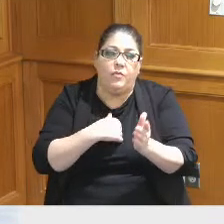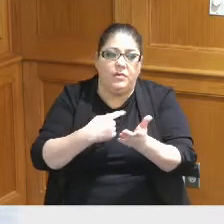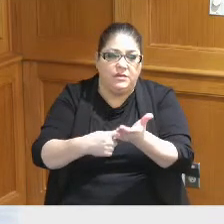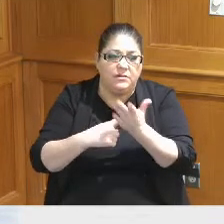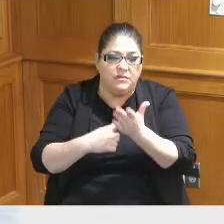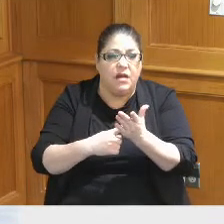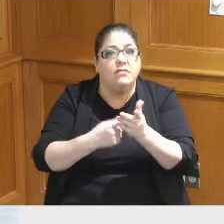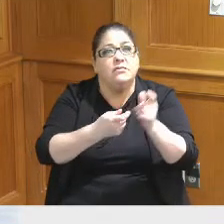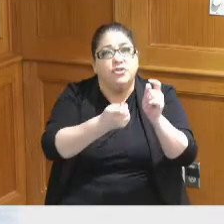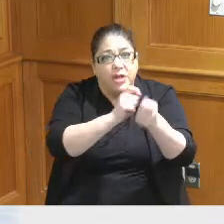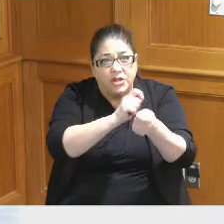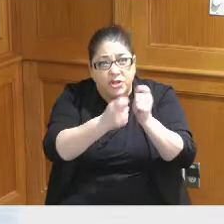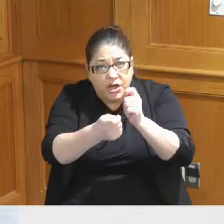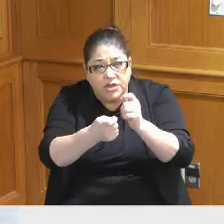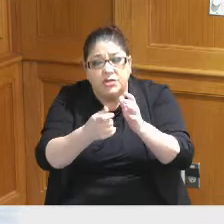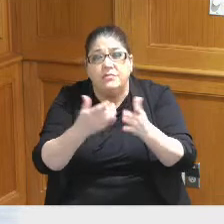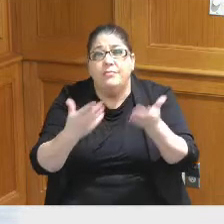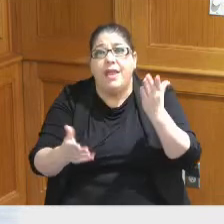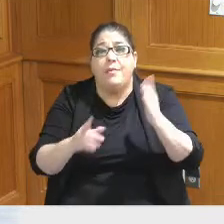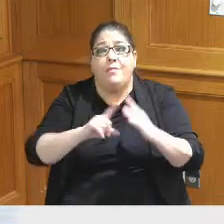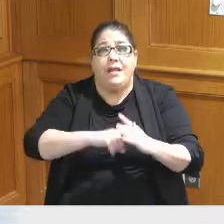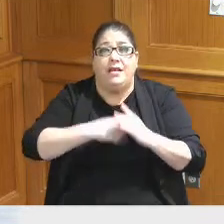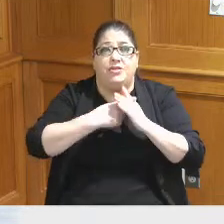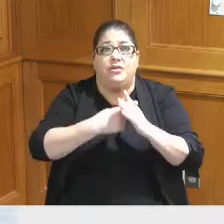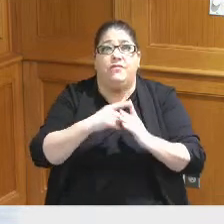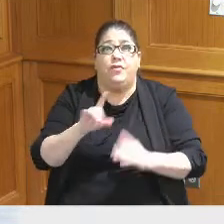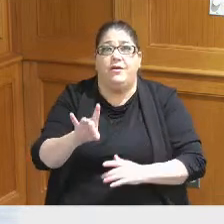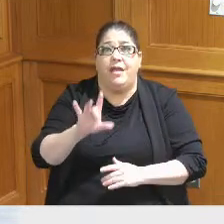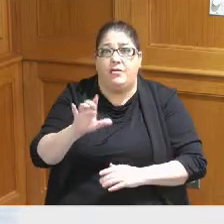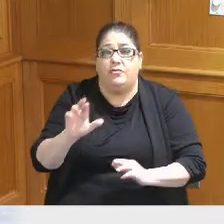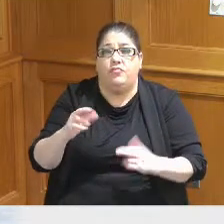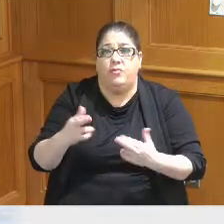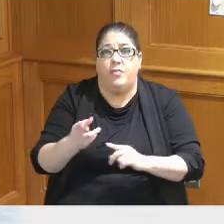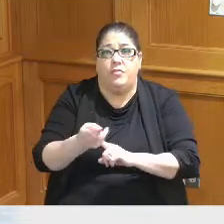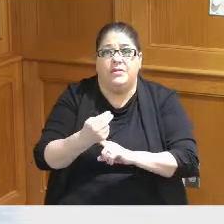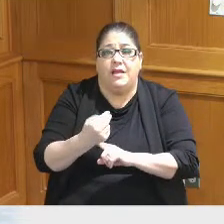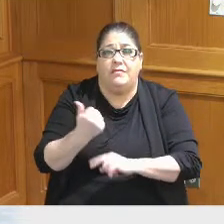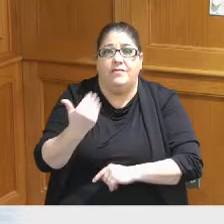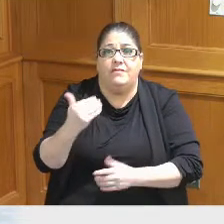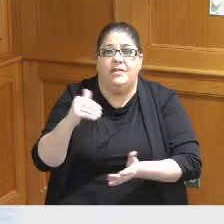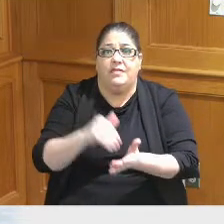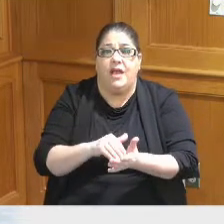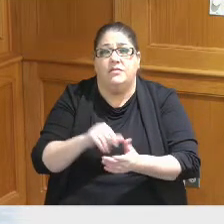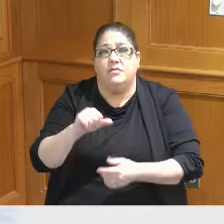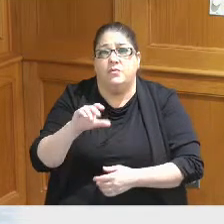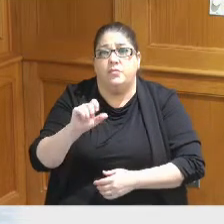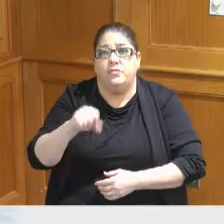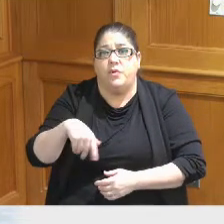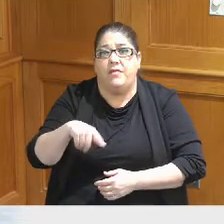change but at least initially was for an 800 room hotel 15,000 square feet of retail there was